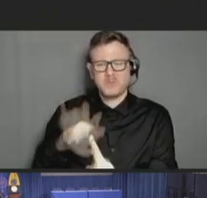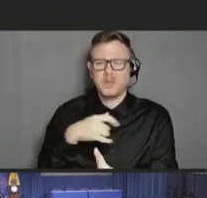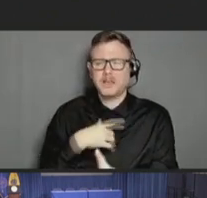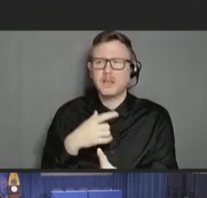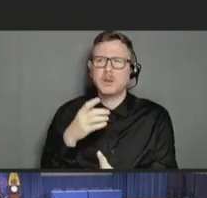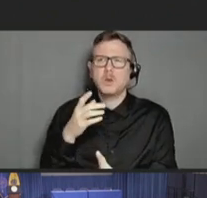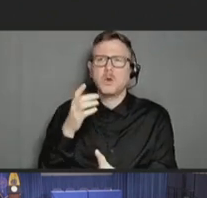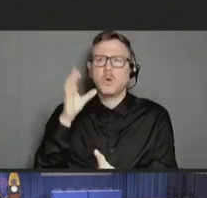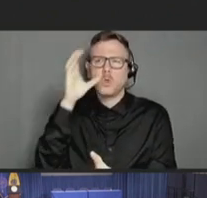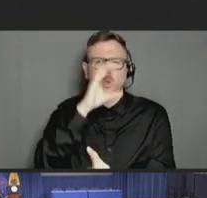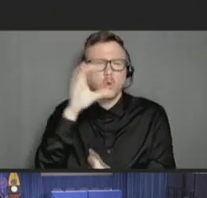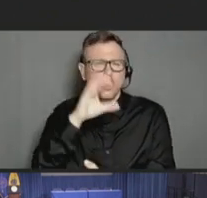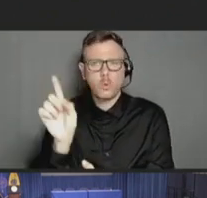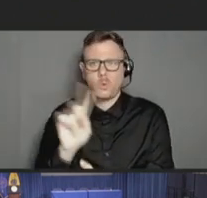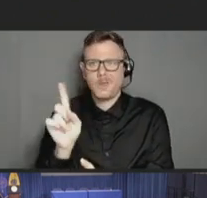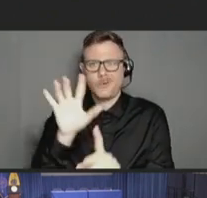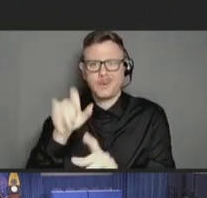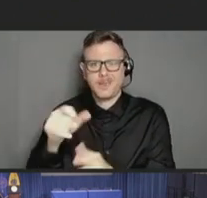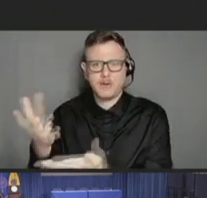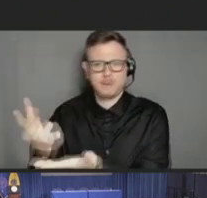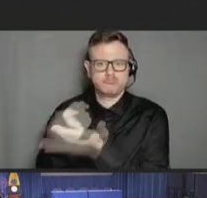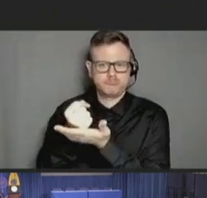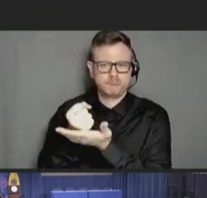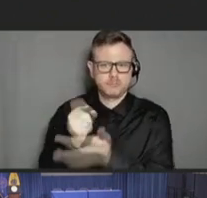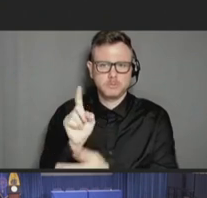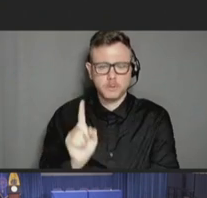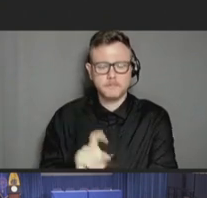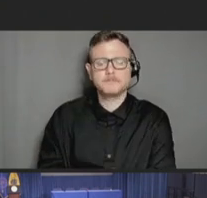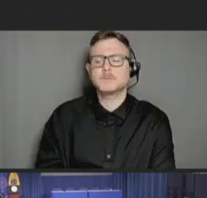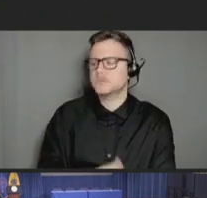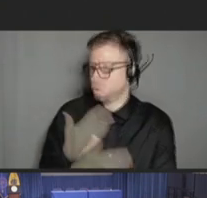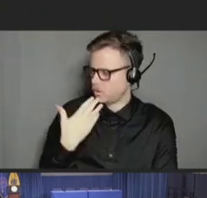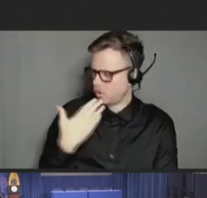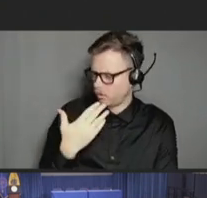Jeffrey Duchin: Thank you again for this work.